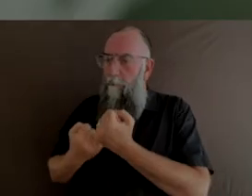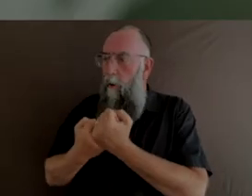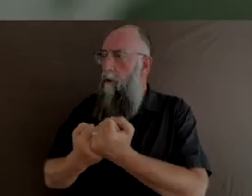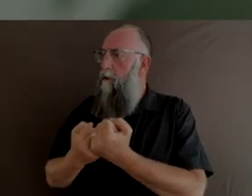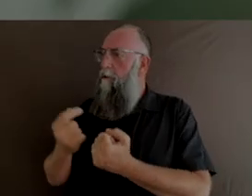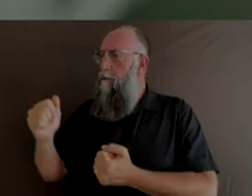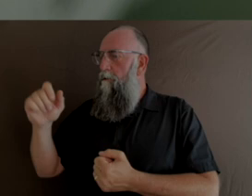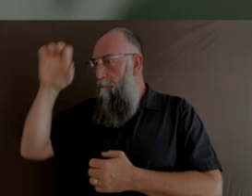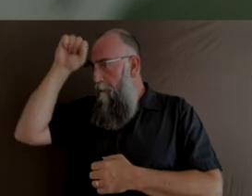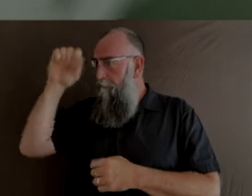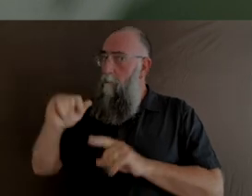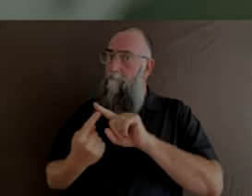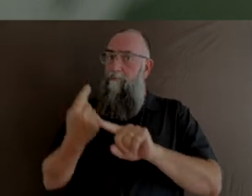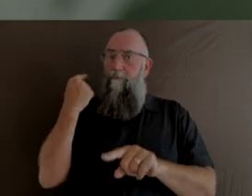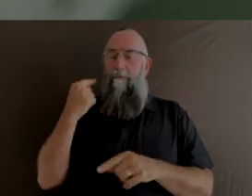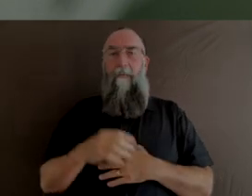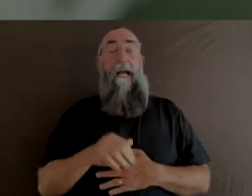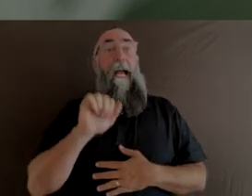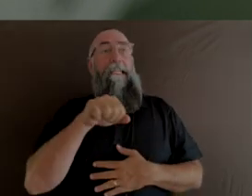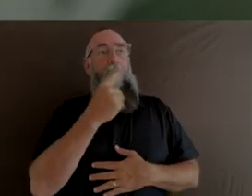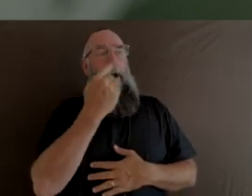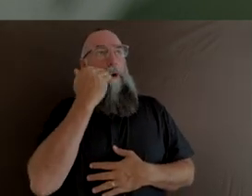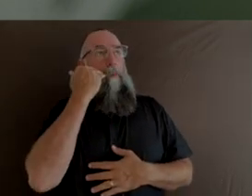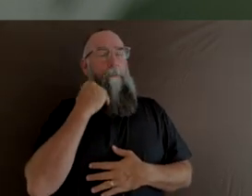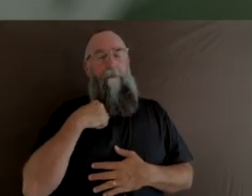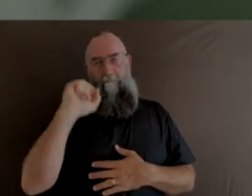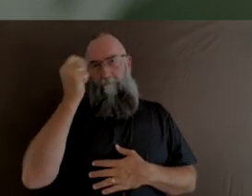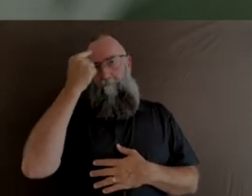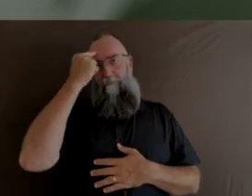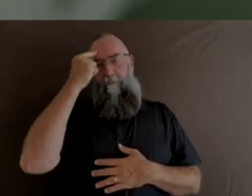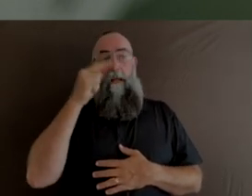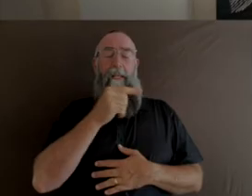One woman springs to mind who, and this woman is very dear to my heart.